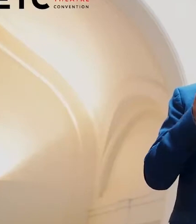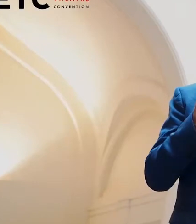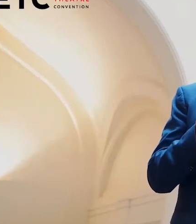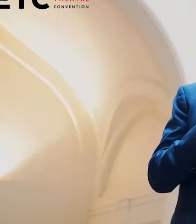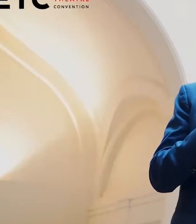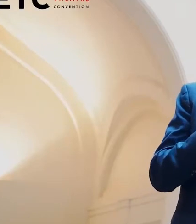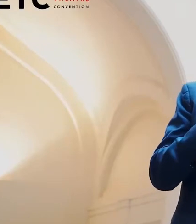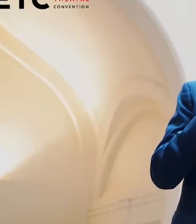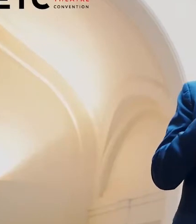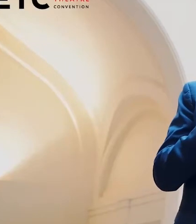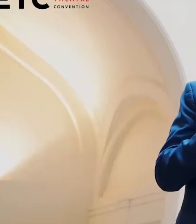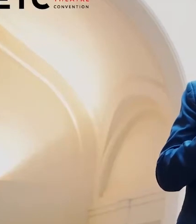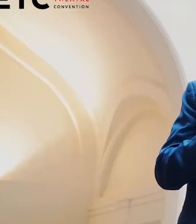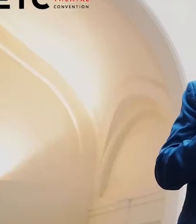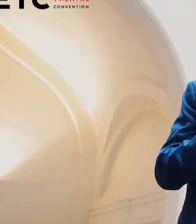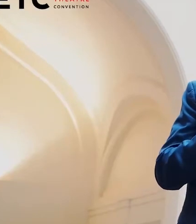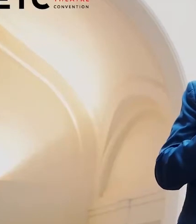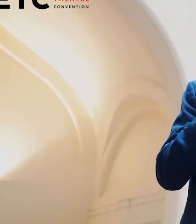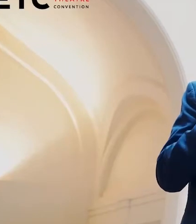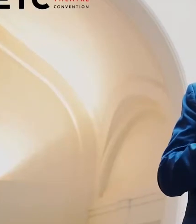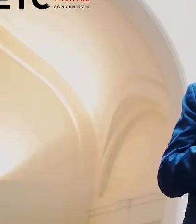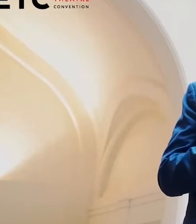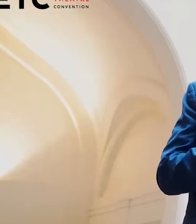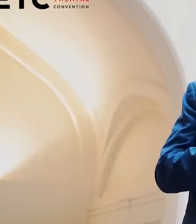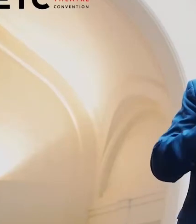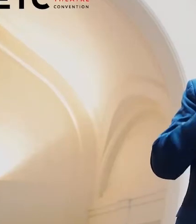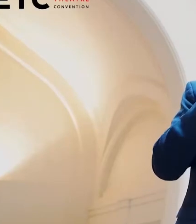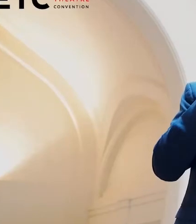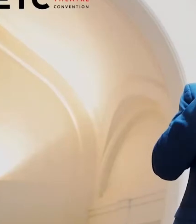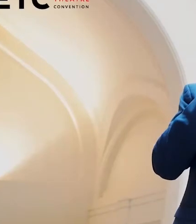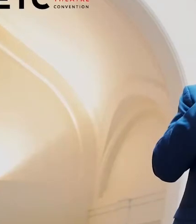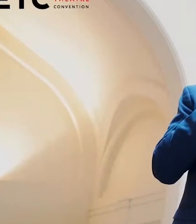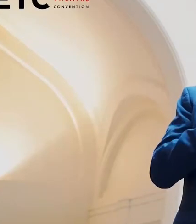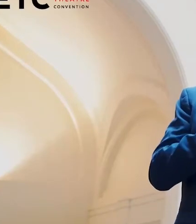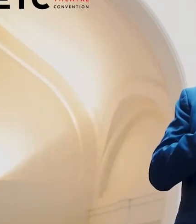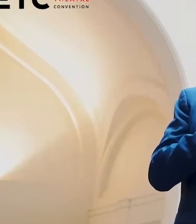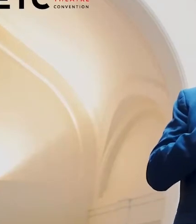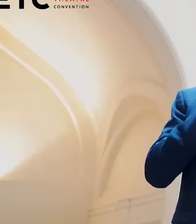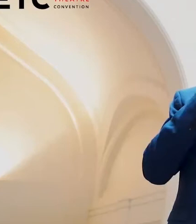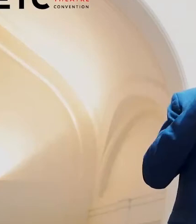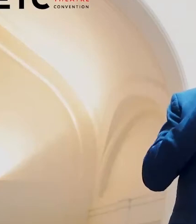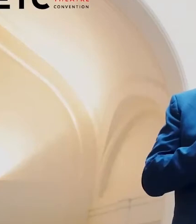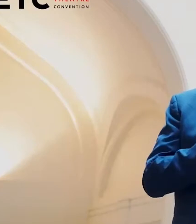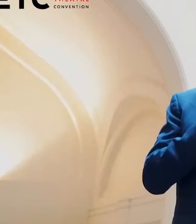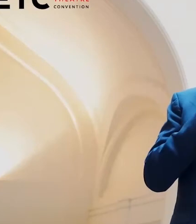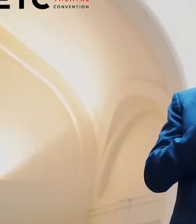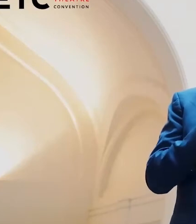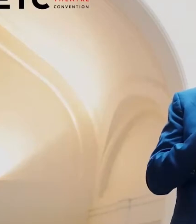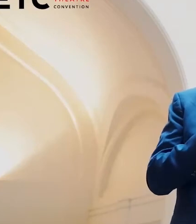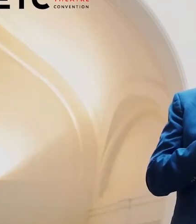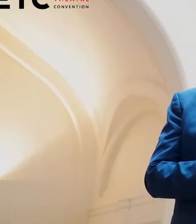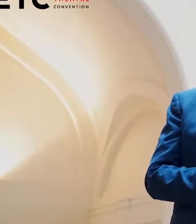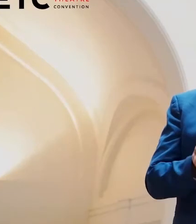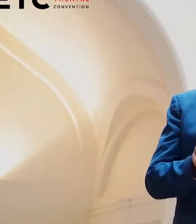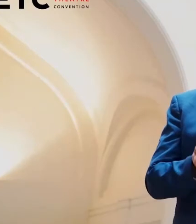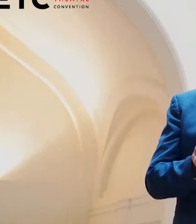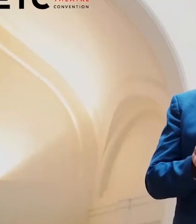Our ETC international theatre conference of 10th and 11th June, will focus